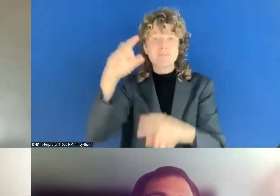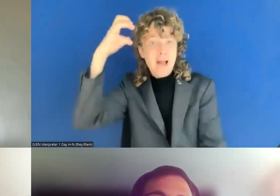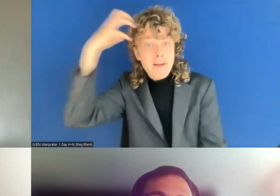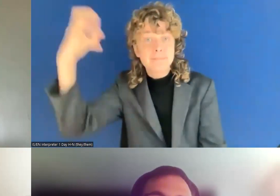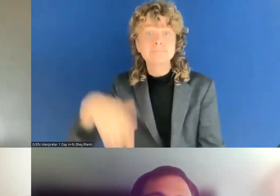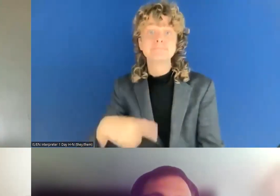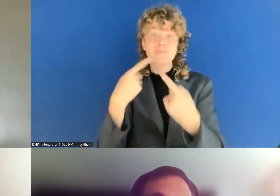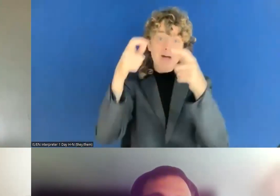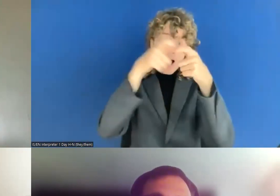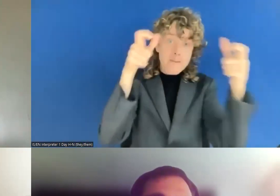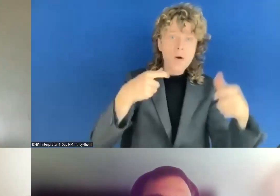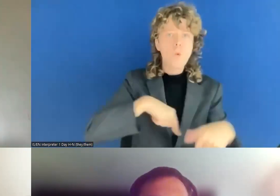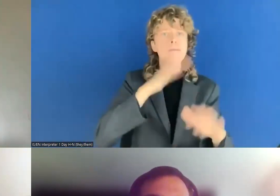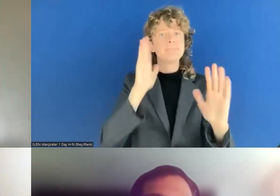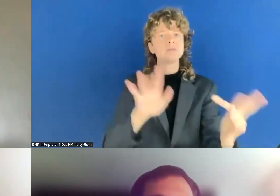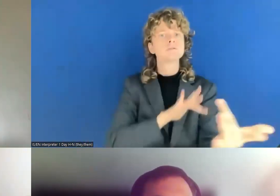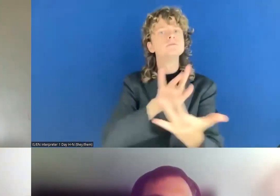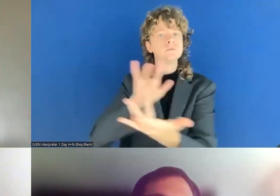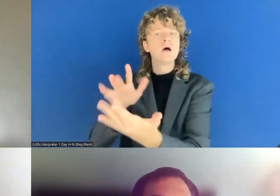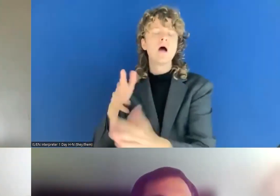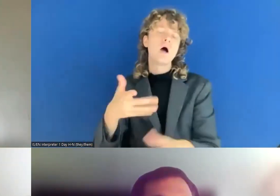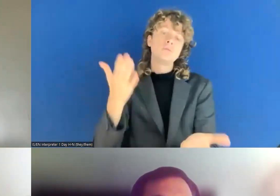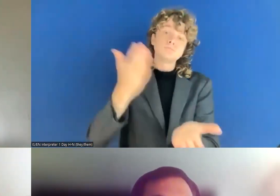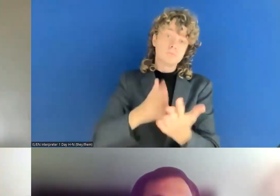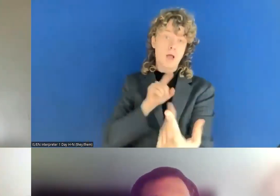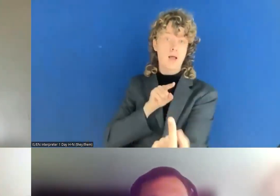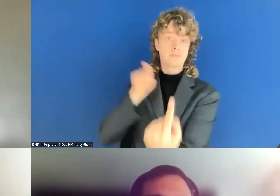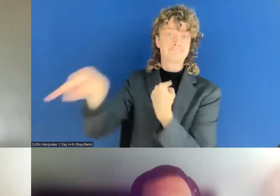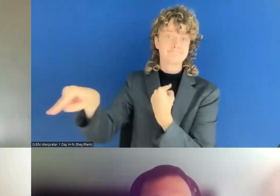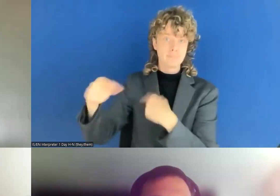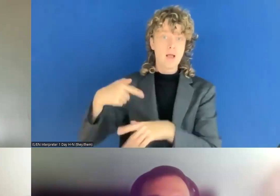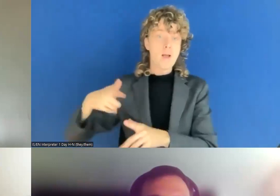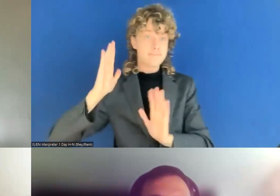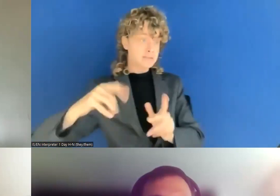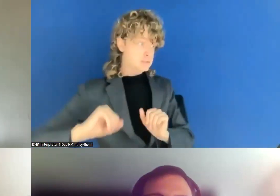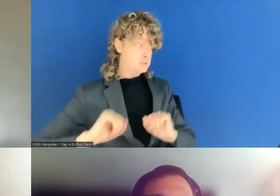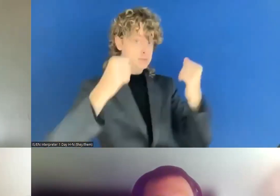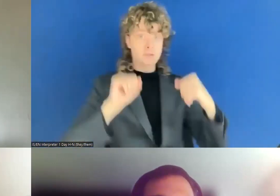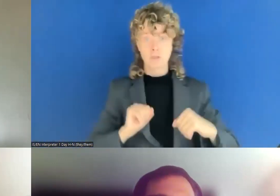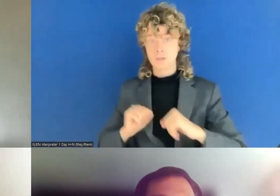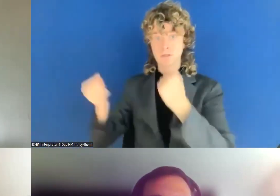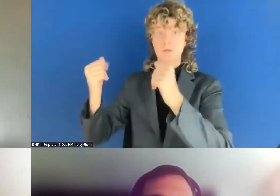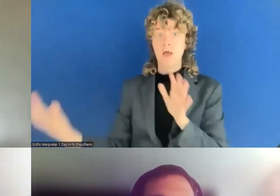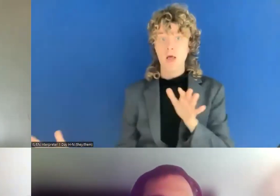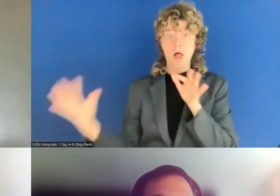both ways, but just calling for involvement and do nothing about ensuring it is is